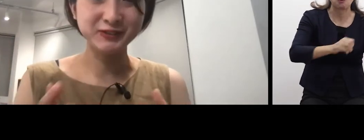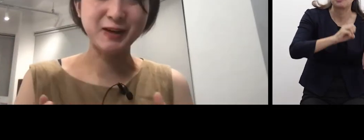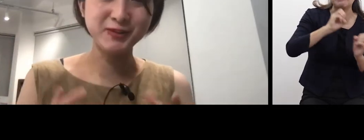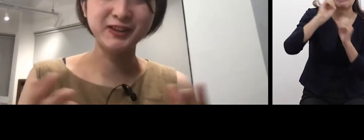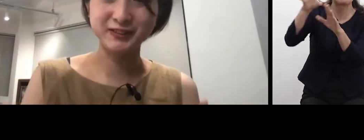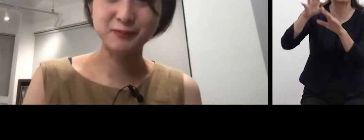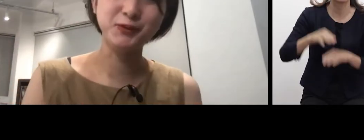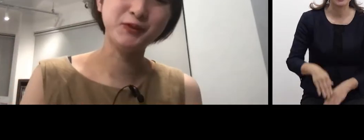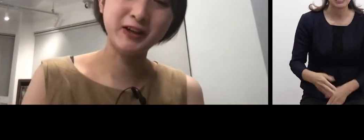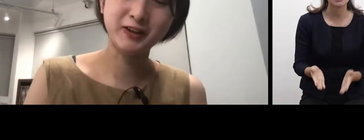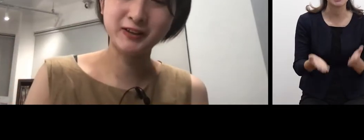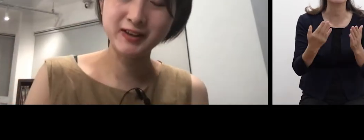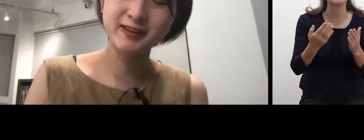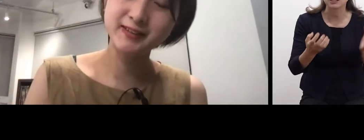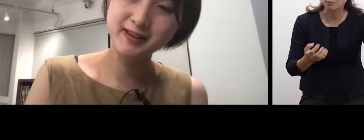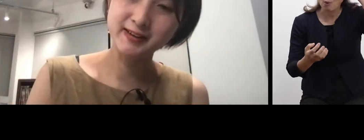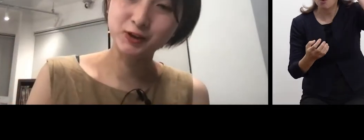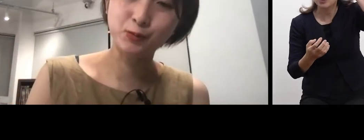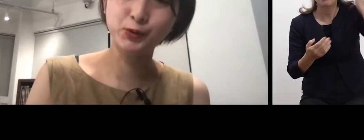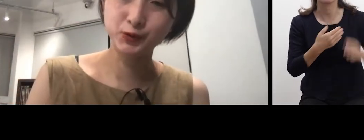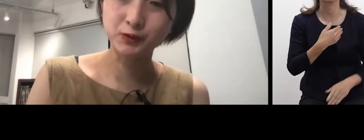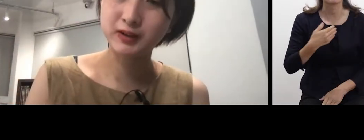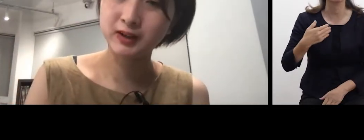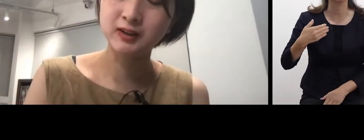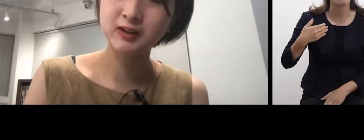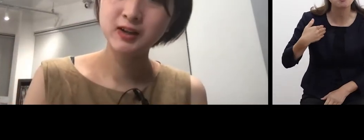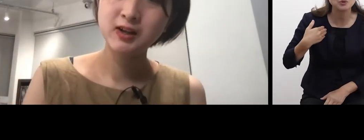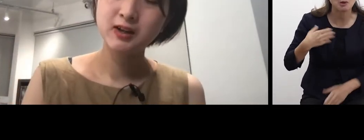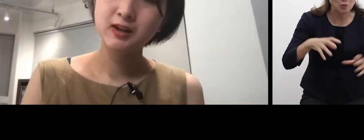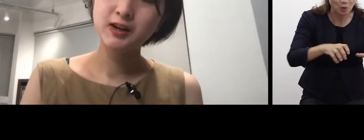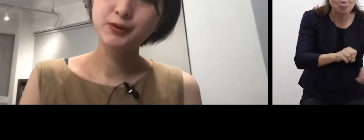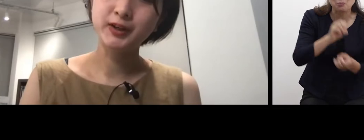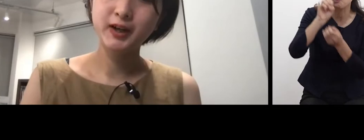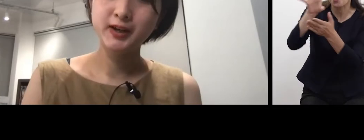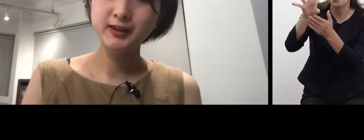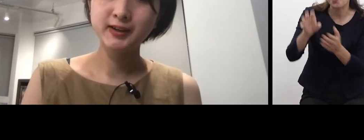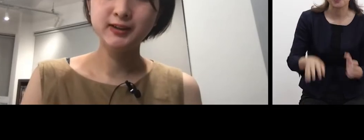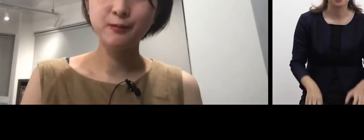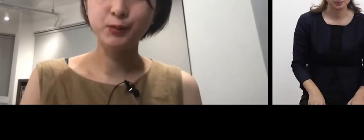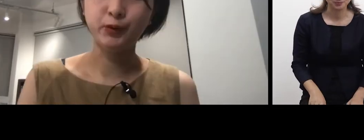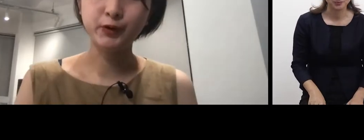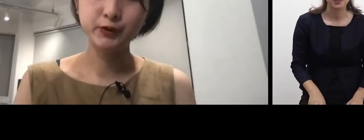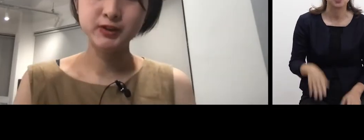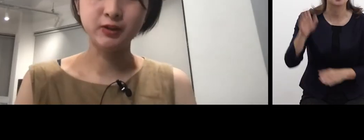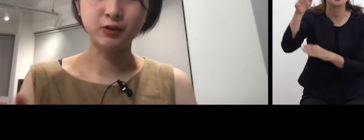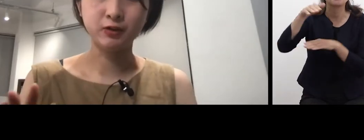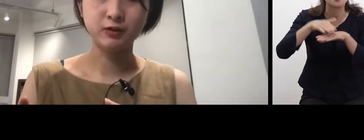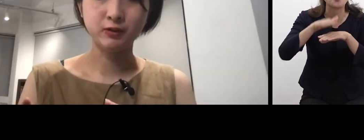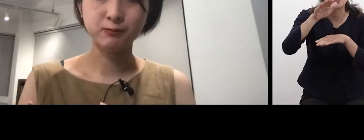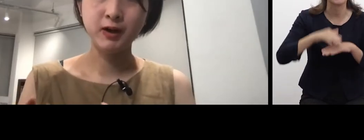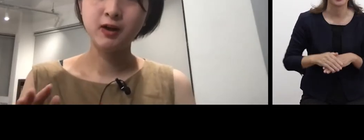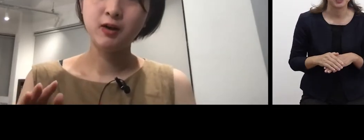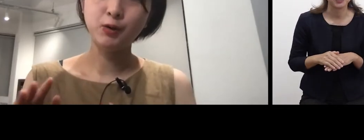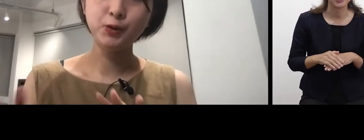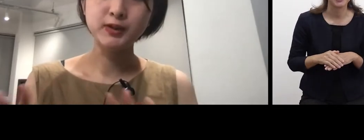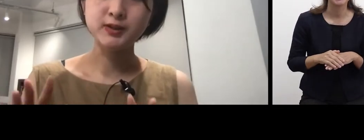or something light and not dangerous. And I feel my parents are on the 2nd floor from air flow